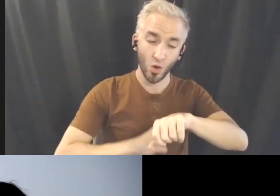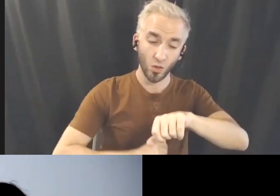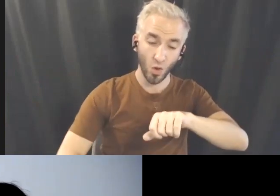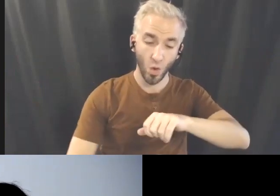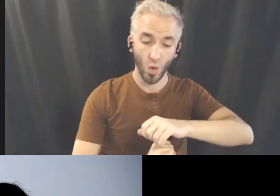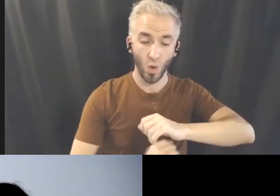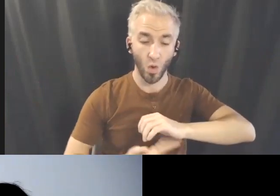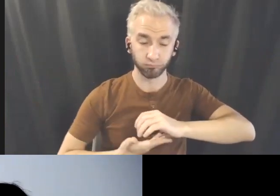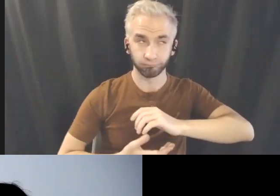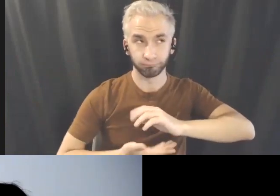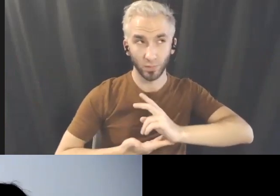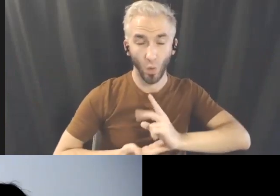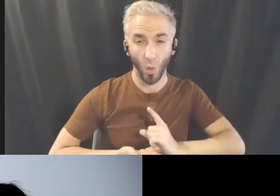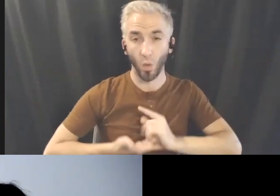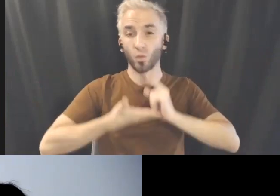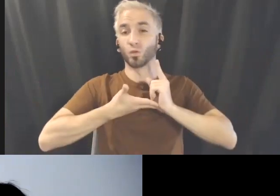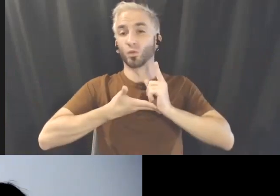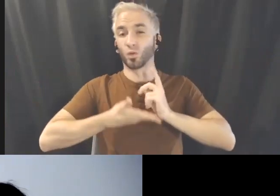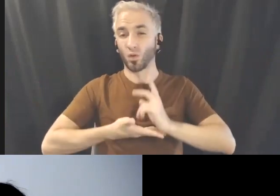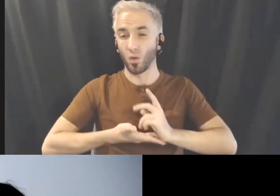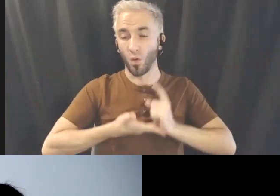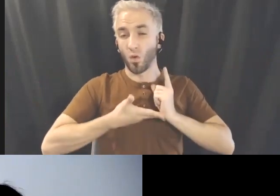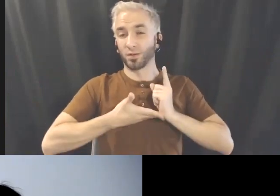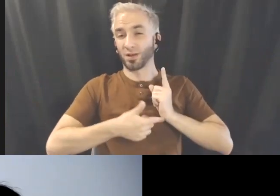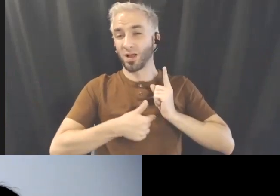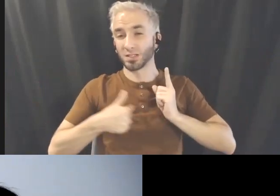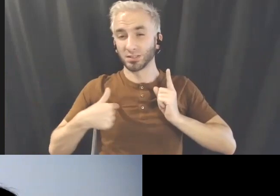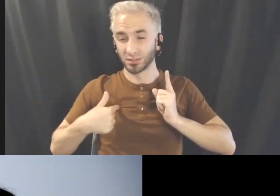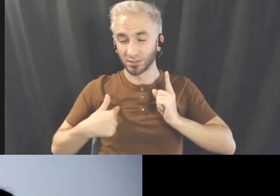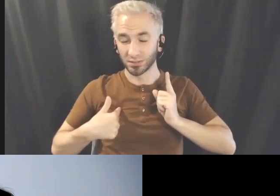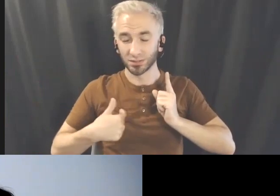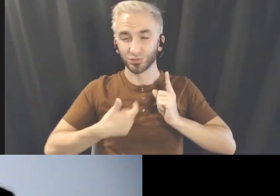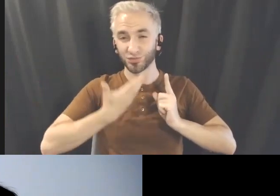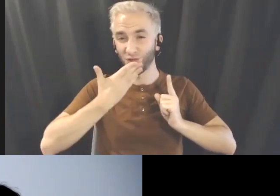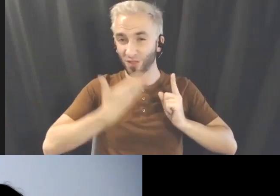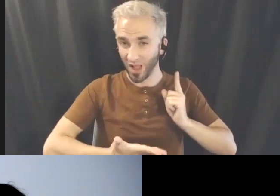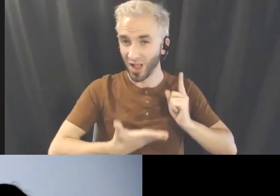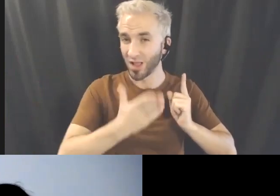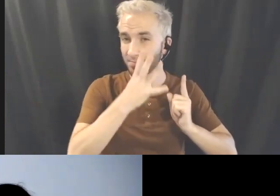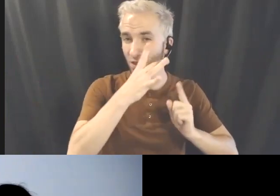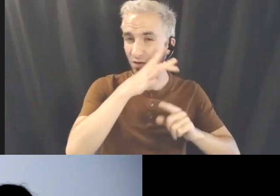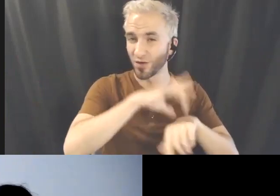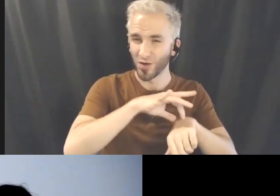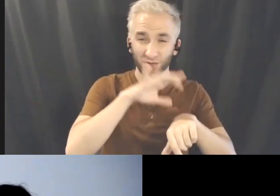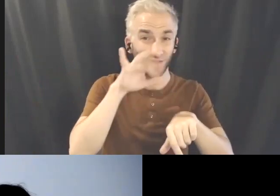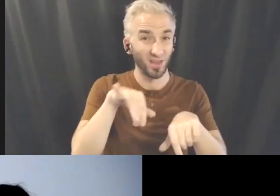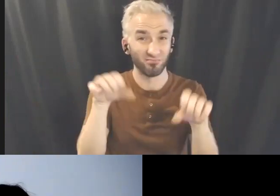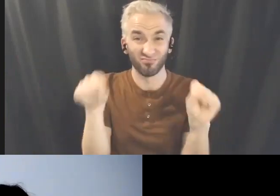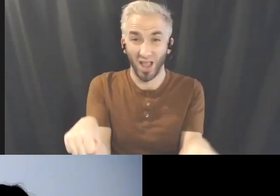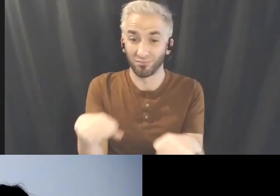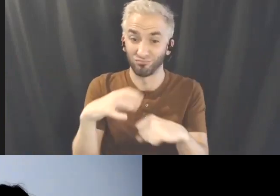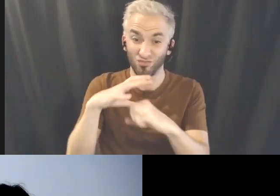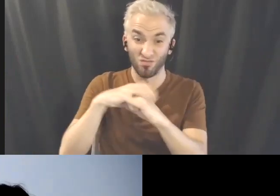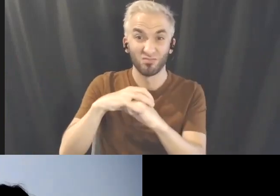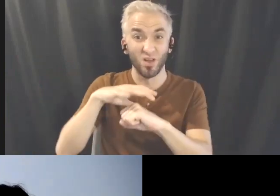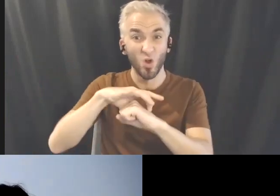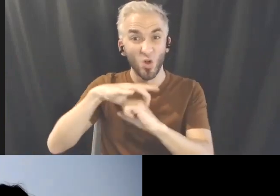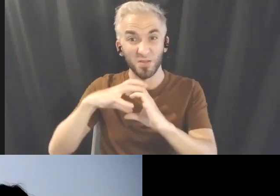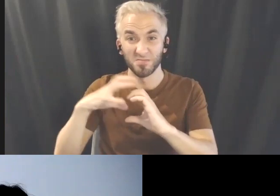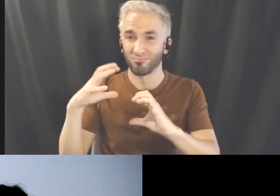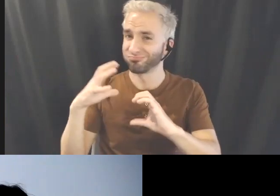thanking mother earth and then we keep expanding to the sun, the moon, the stars, the planets,